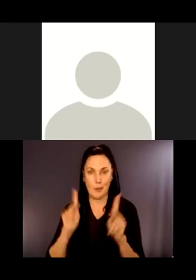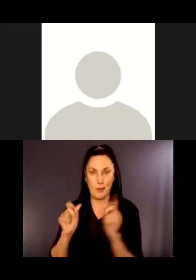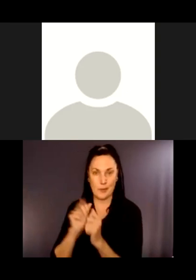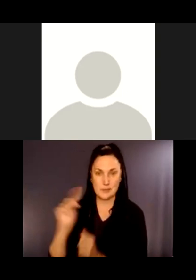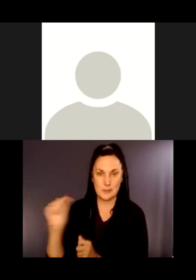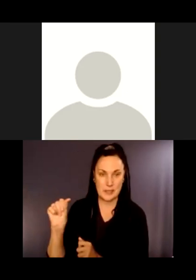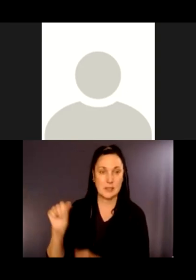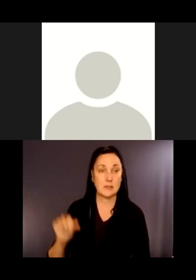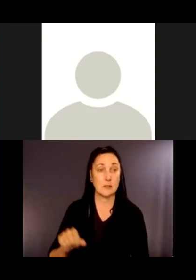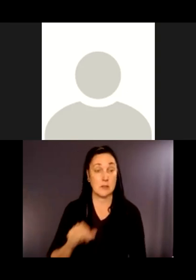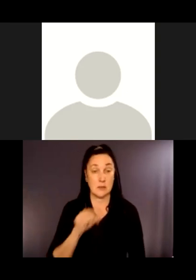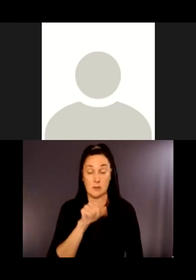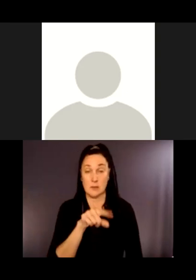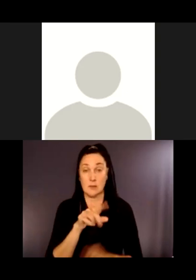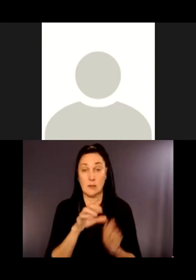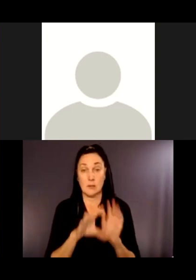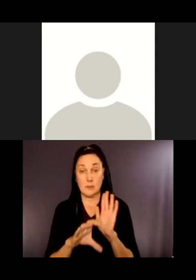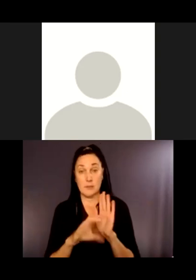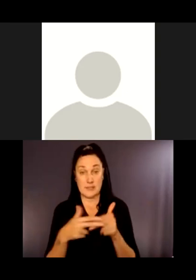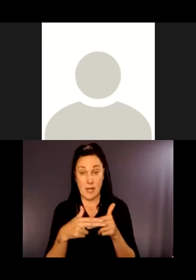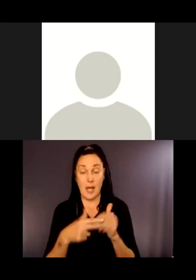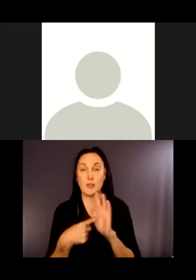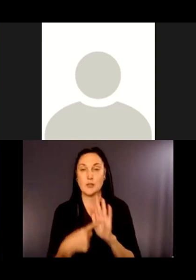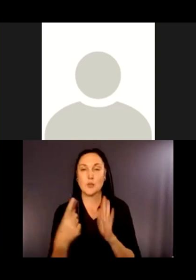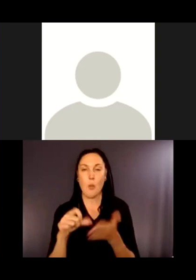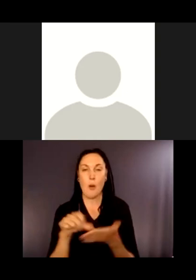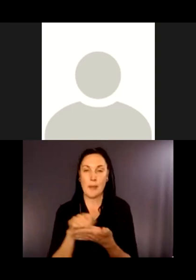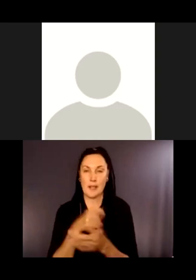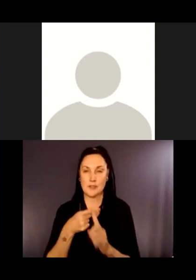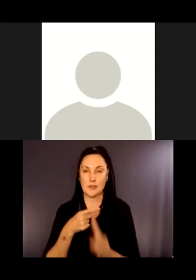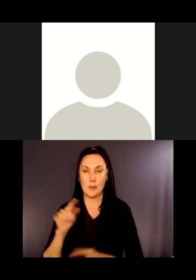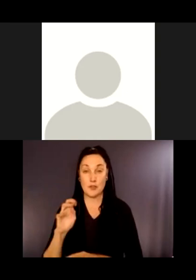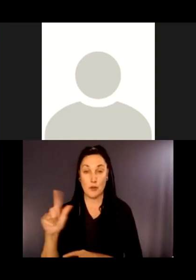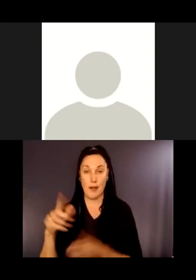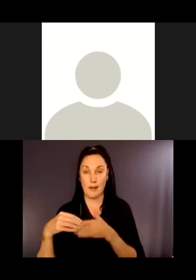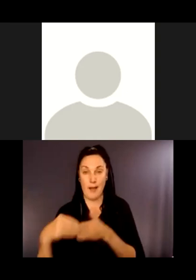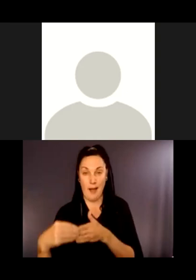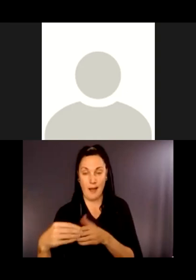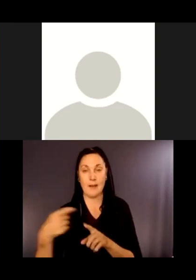This image shows a page from a trail guide from the Boulder